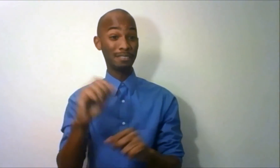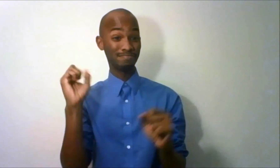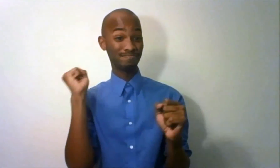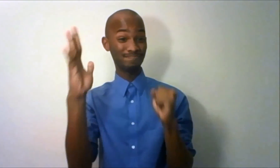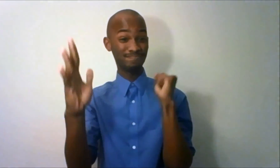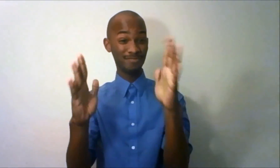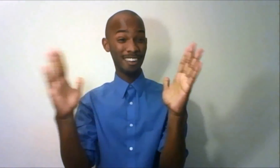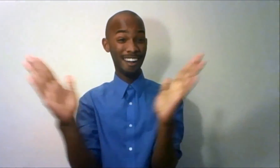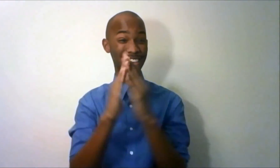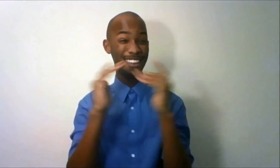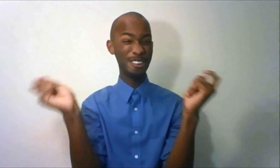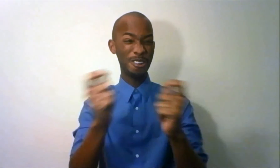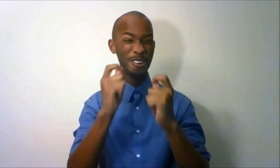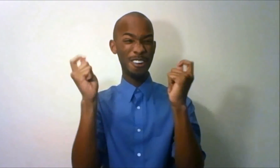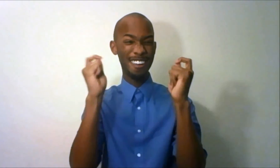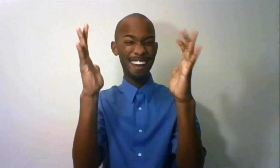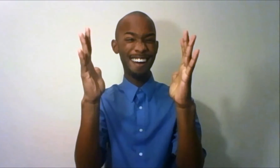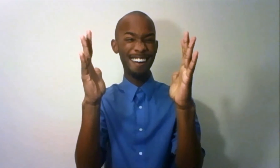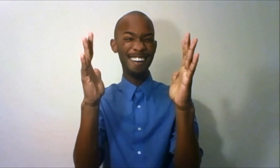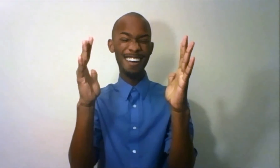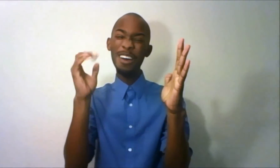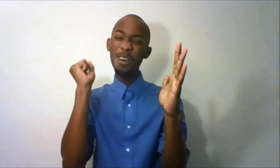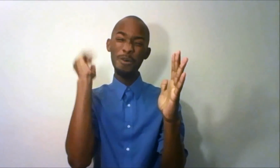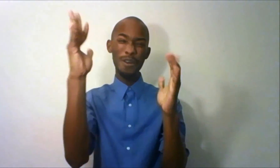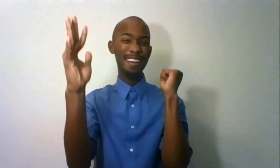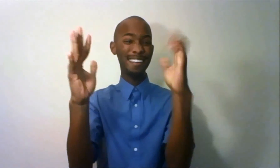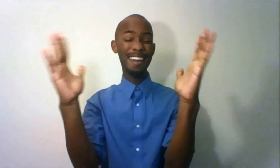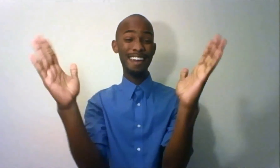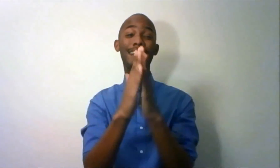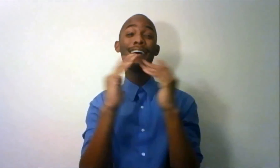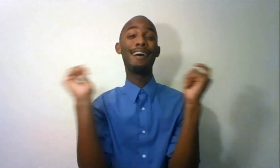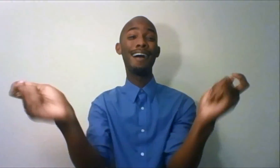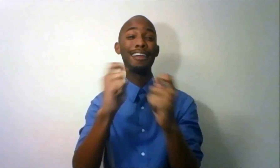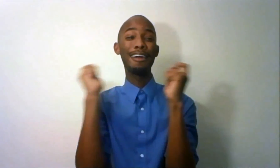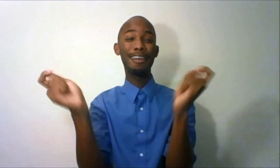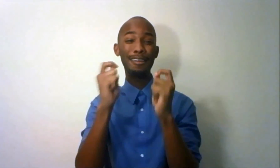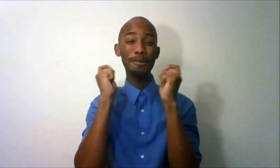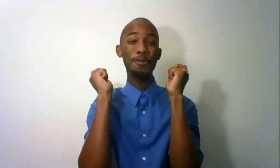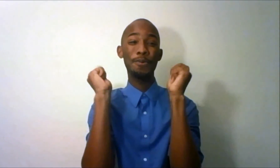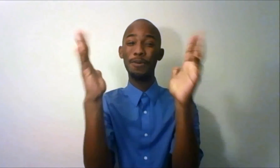We sing hallelujah We sing hallelujah